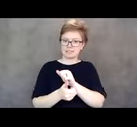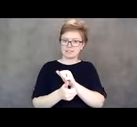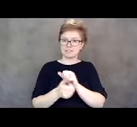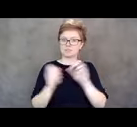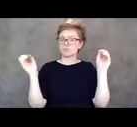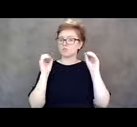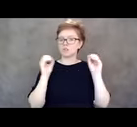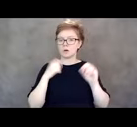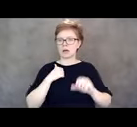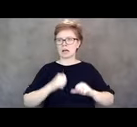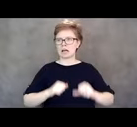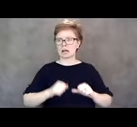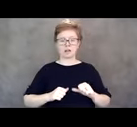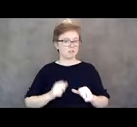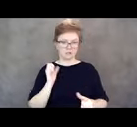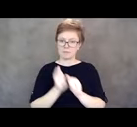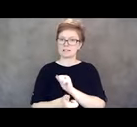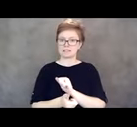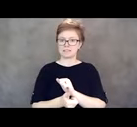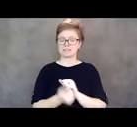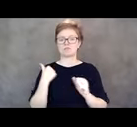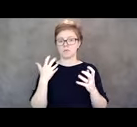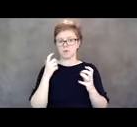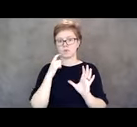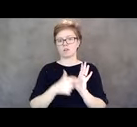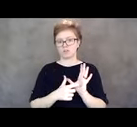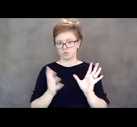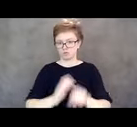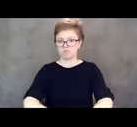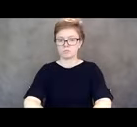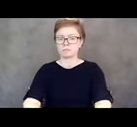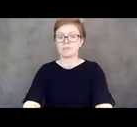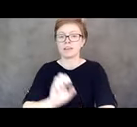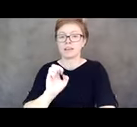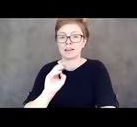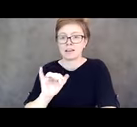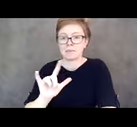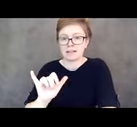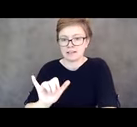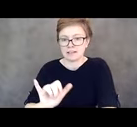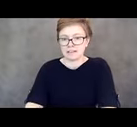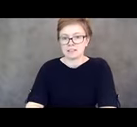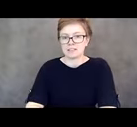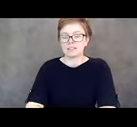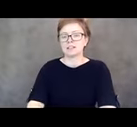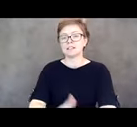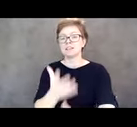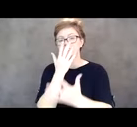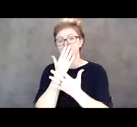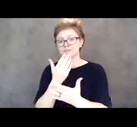So I just wanted to, acknowledge that as well. Emily? All right, thanks Cheryl. So next up is Christine Getman.